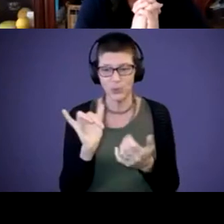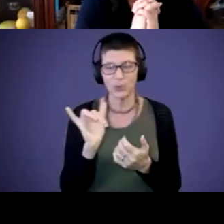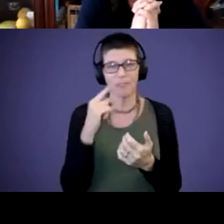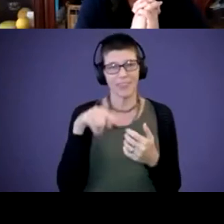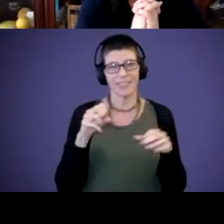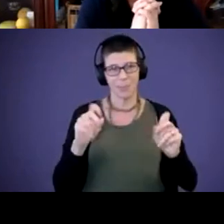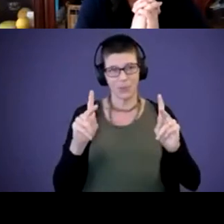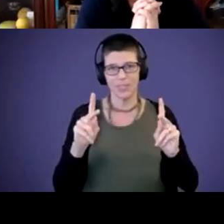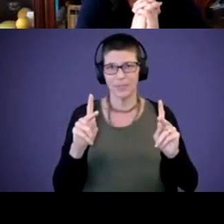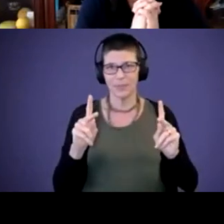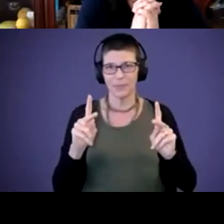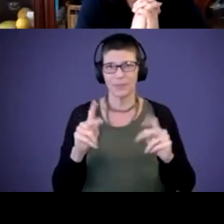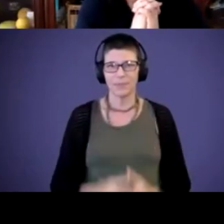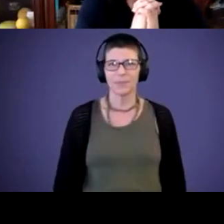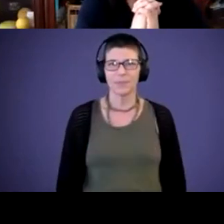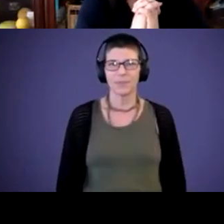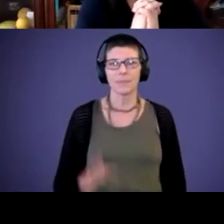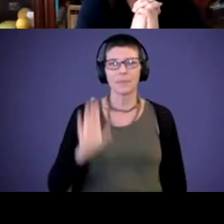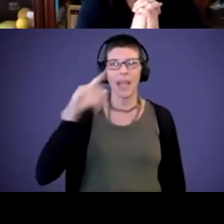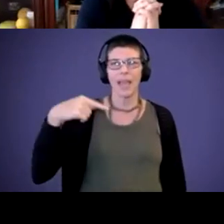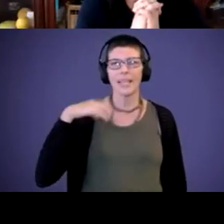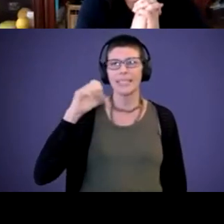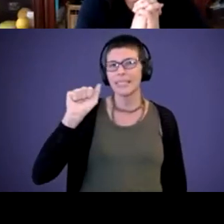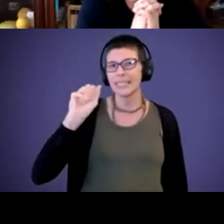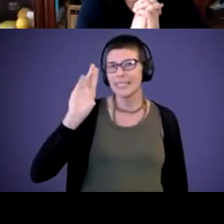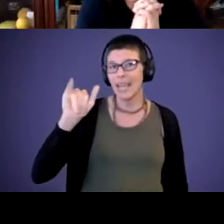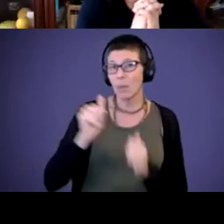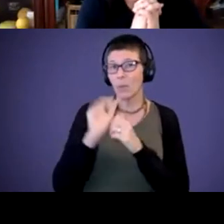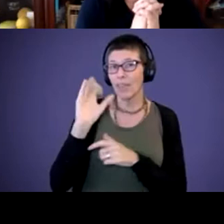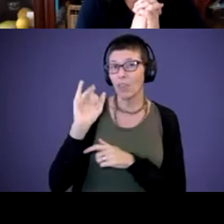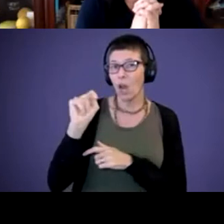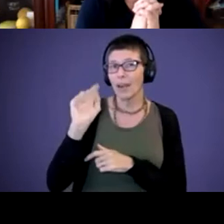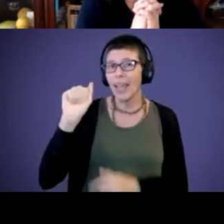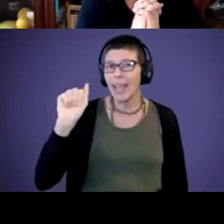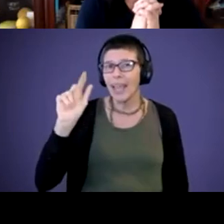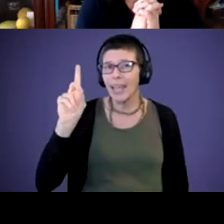Sammy: Hi, this is Sammy with CART. Can we ask what Adrian? I didn't hear